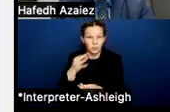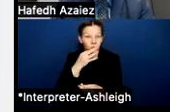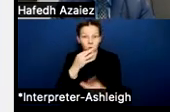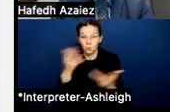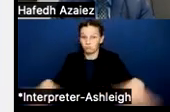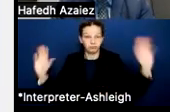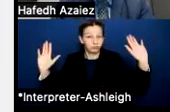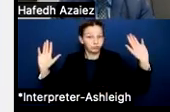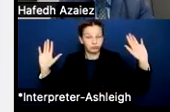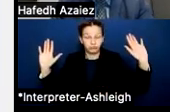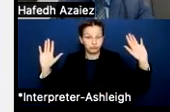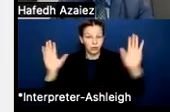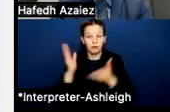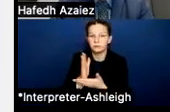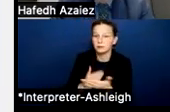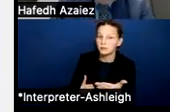Some school district decided to have folks